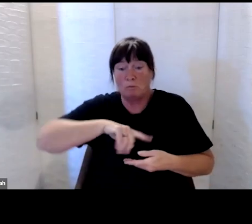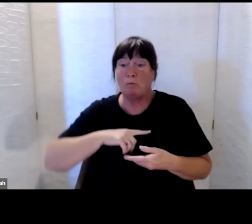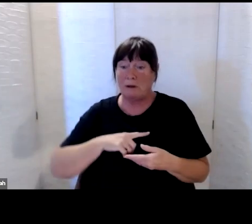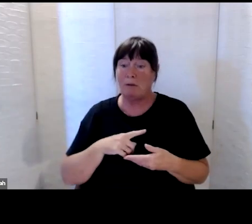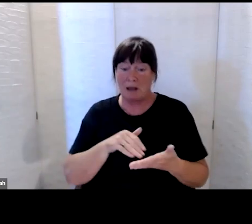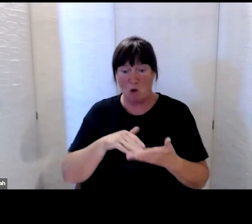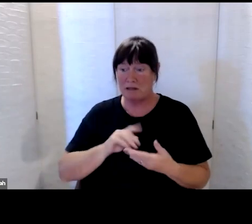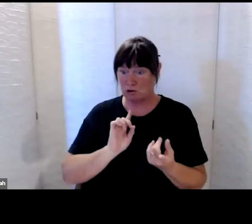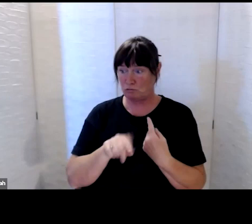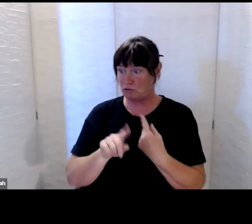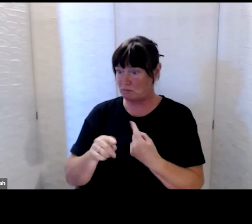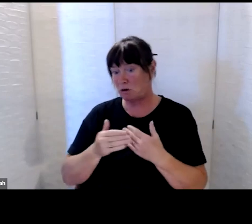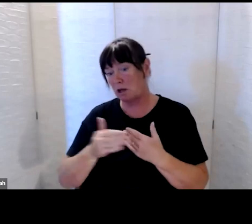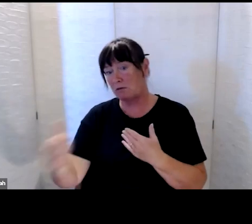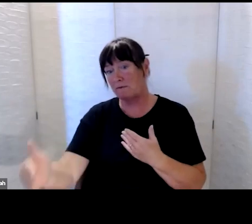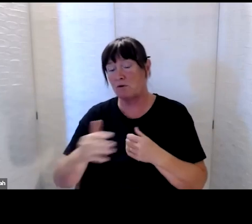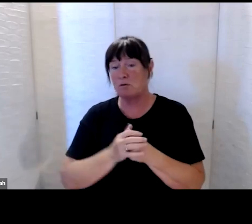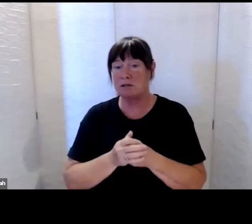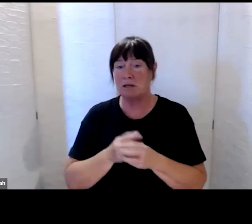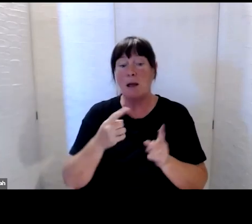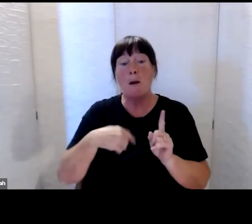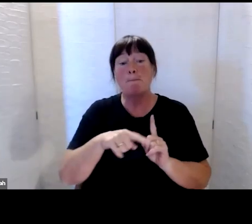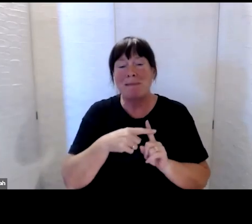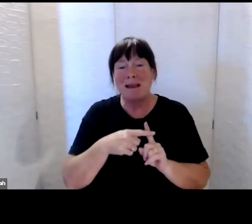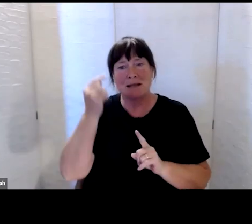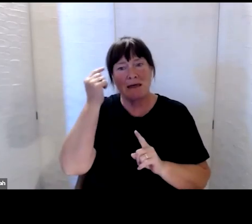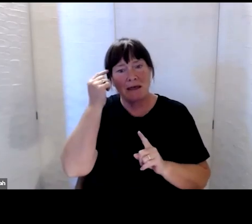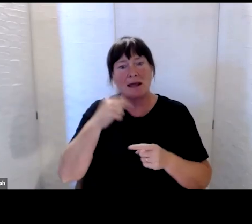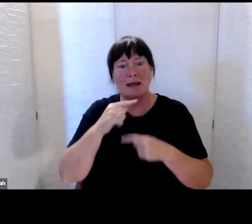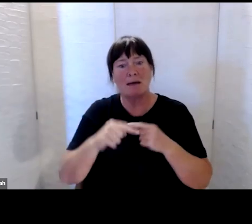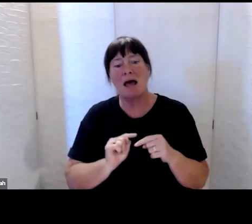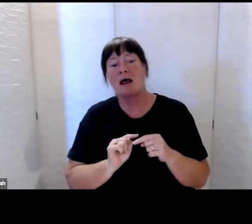as well as thinking about how we get ahead of the next crisis that happens